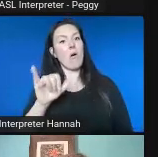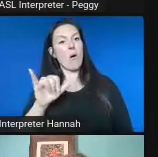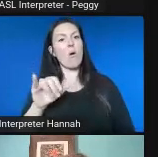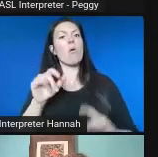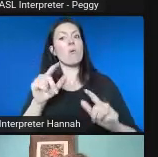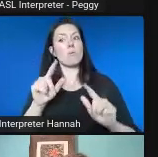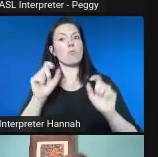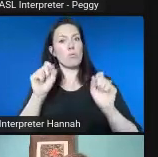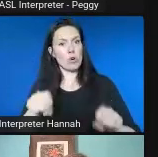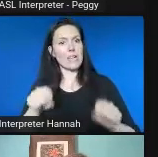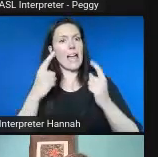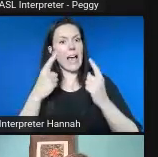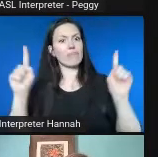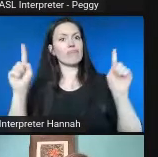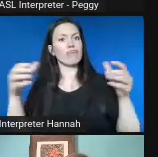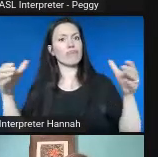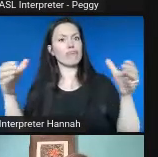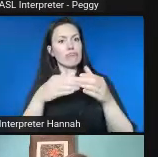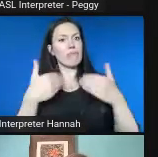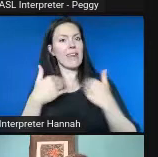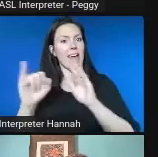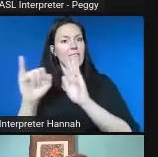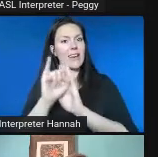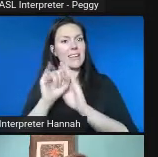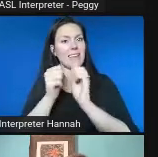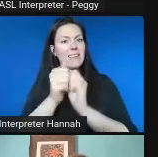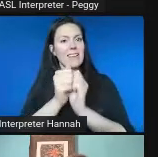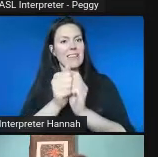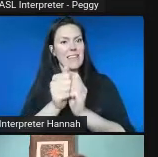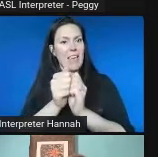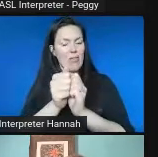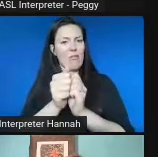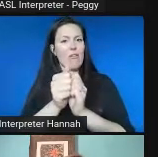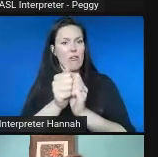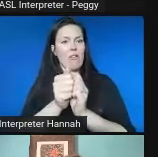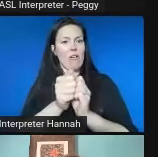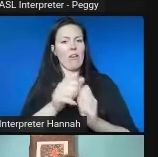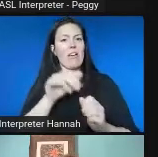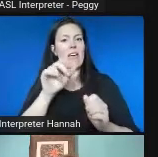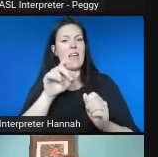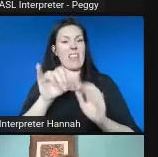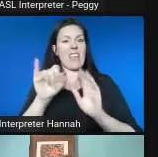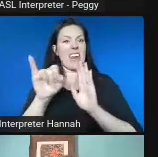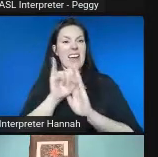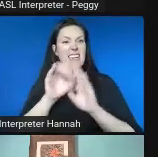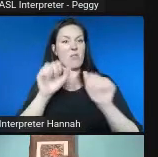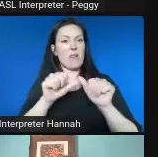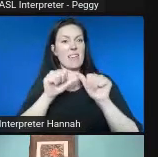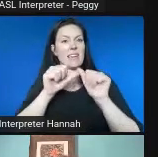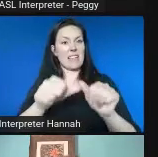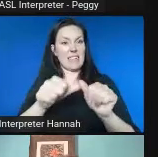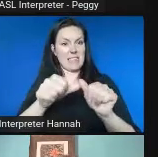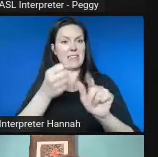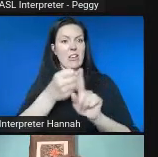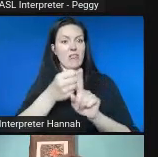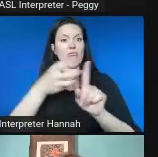place, and now we can start to build that further throughout-- with different projects as we move